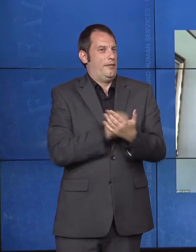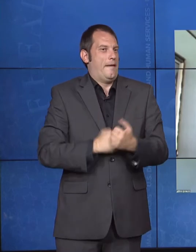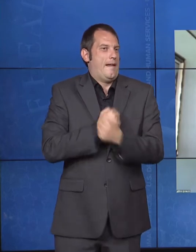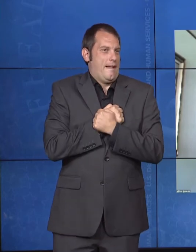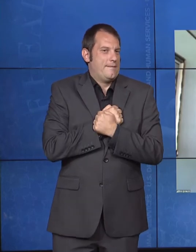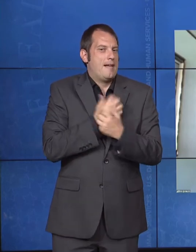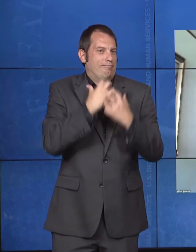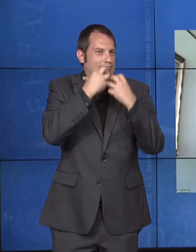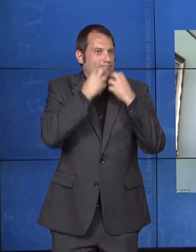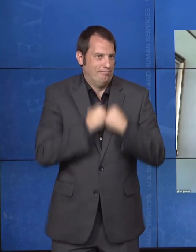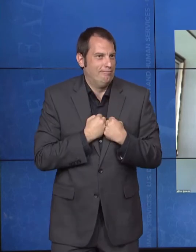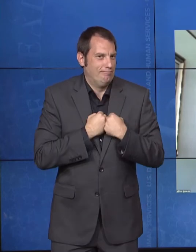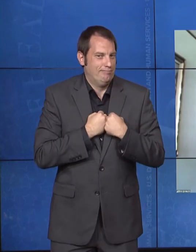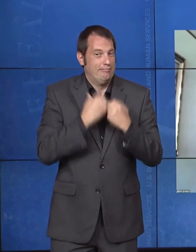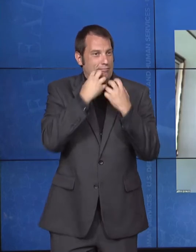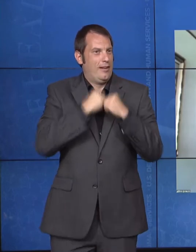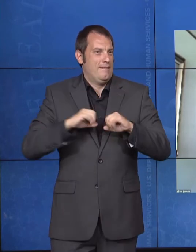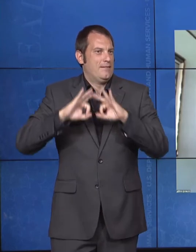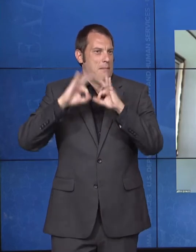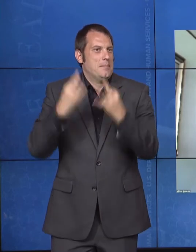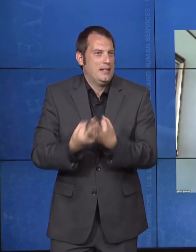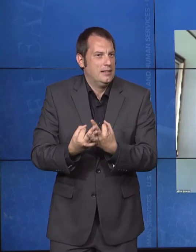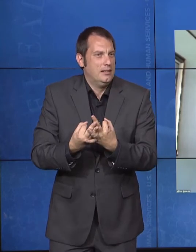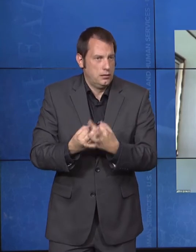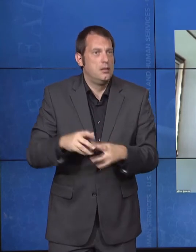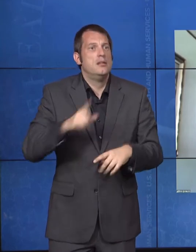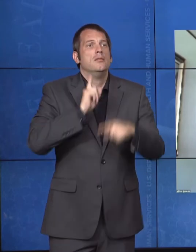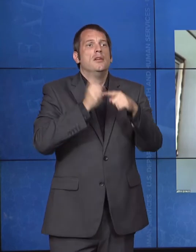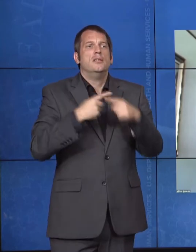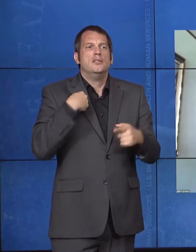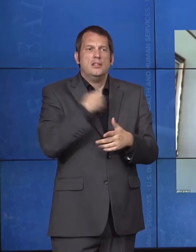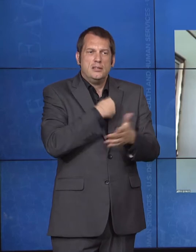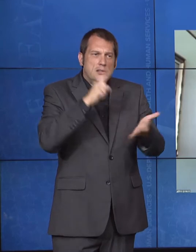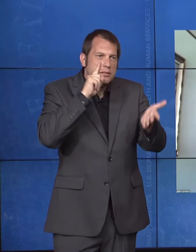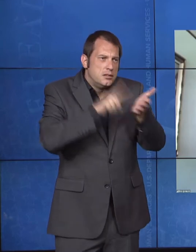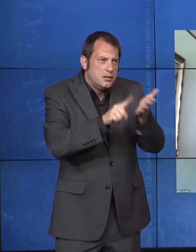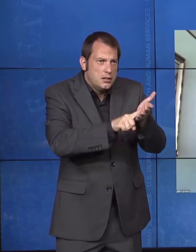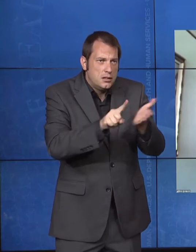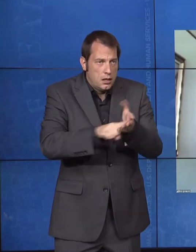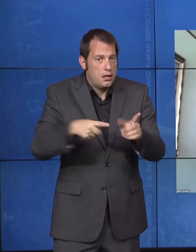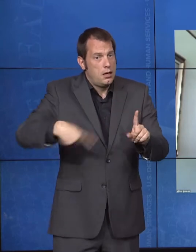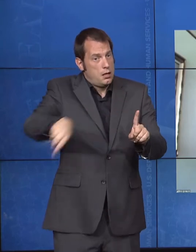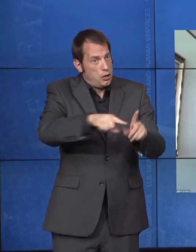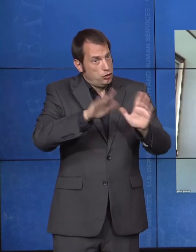because of their disabilities. And if so, can we remove -- return them to loving parents